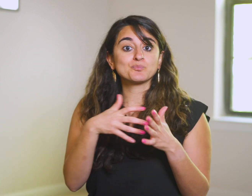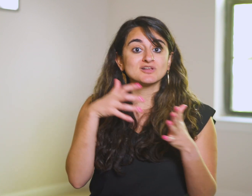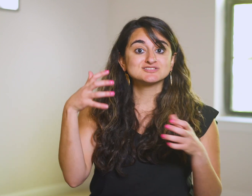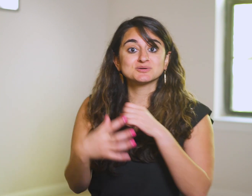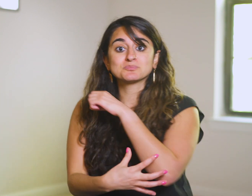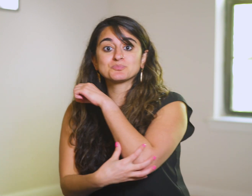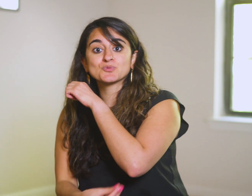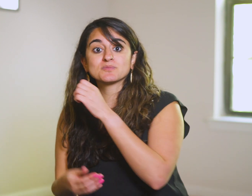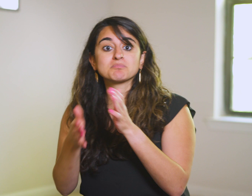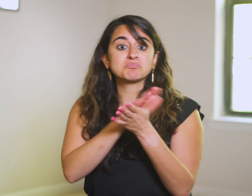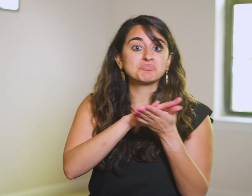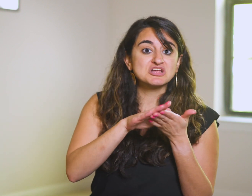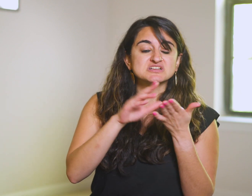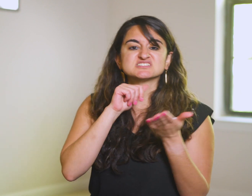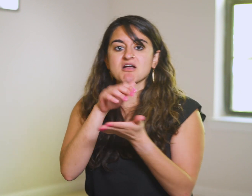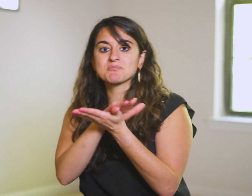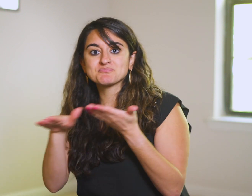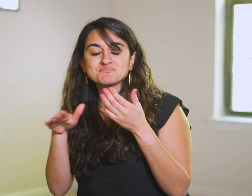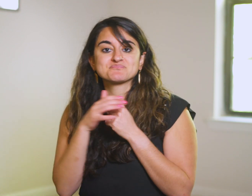rich, poor, polished, and unkempt.